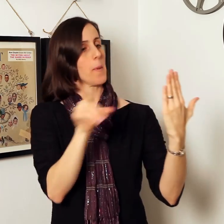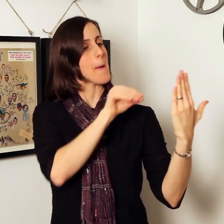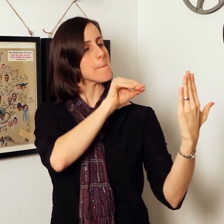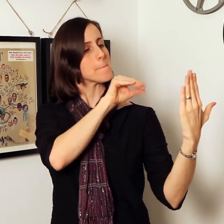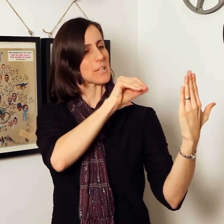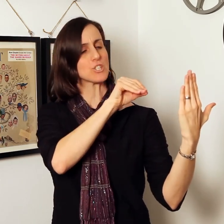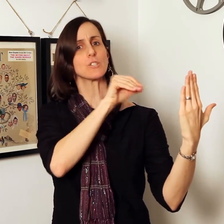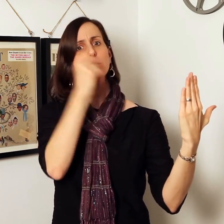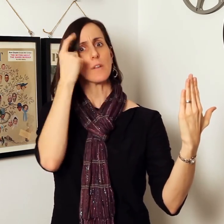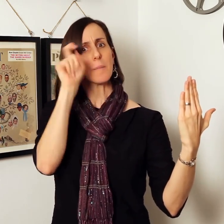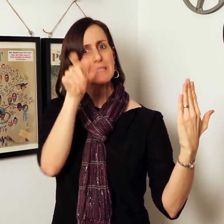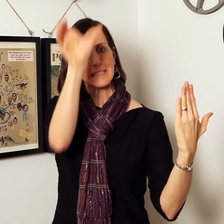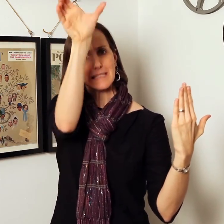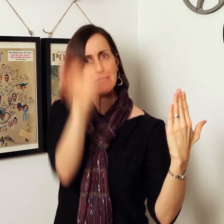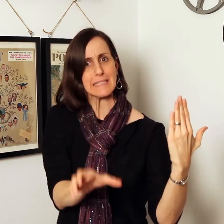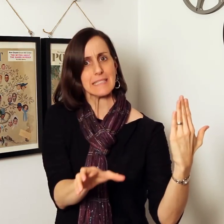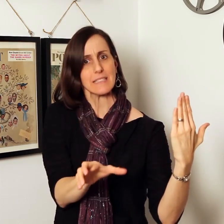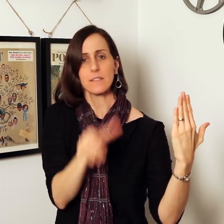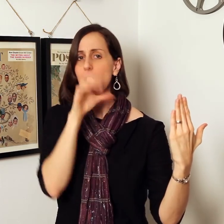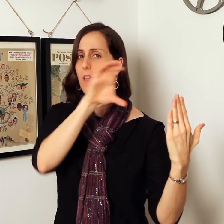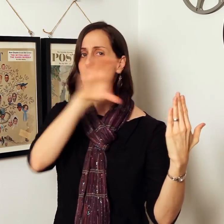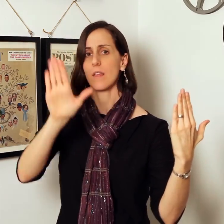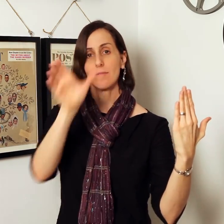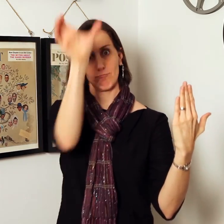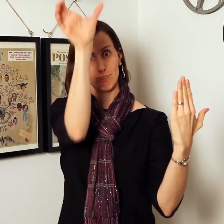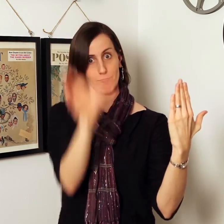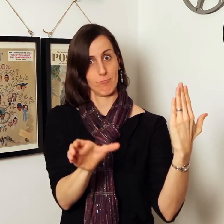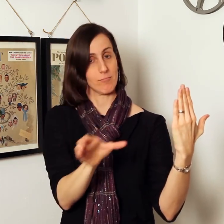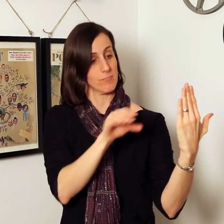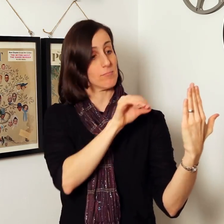What you need to do is take a picture of your artwork. Make sure it is vertical, not horizontal. It needs to be in